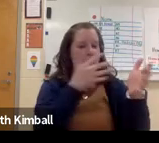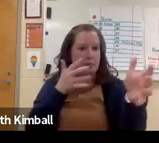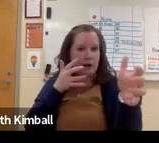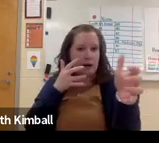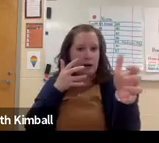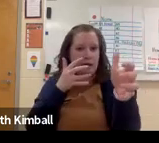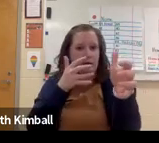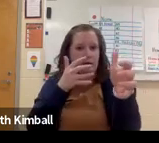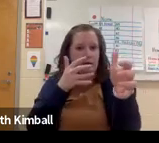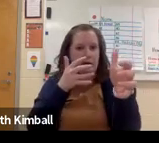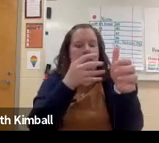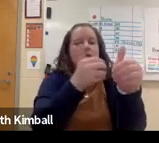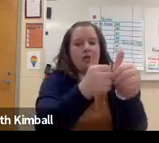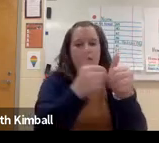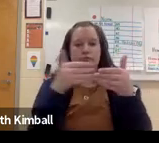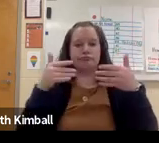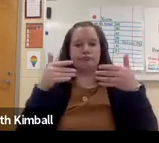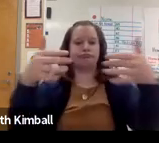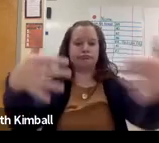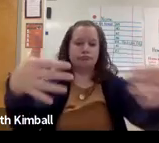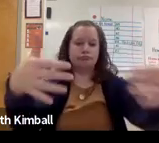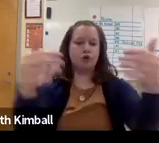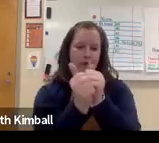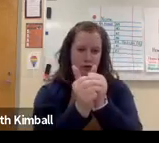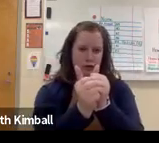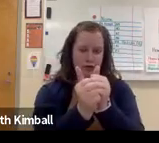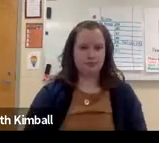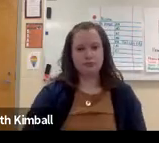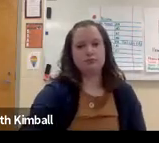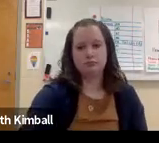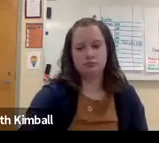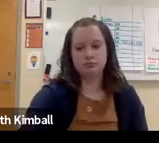And so it's really important to meet them where they are. And for those students that are a bit behind,